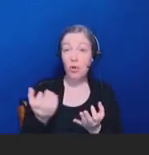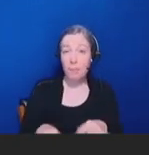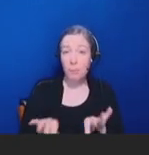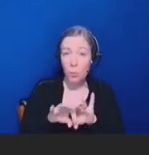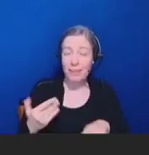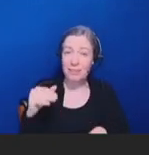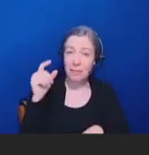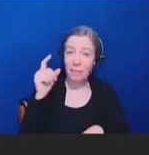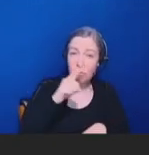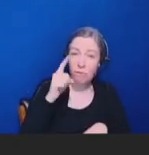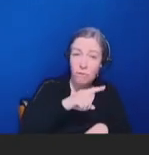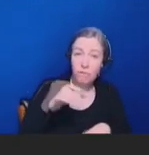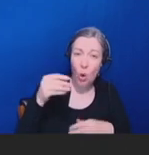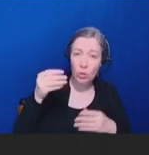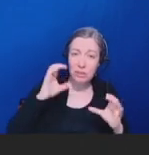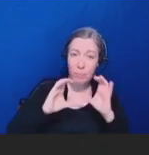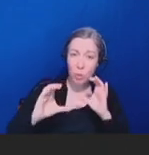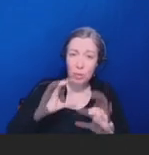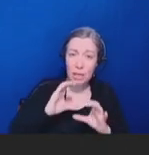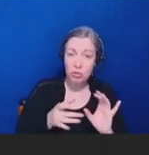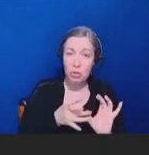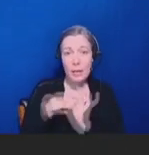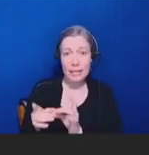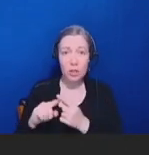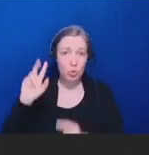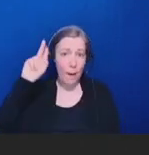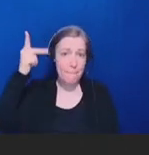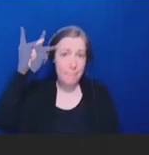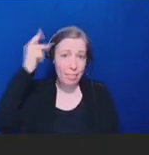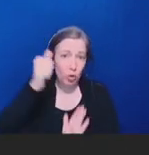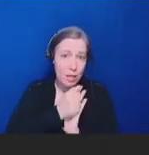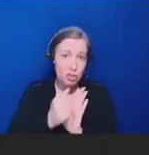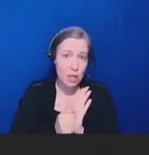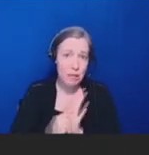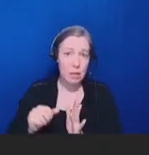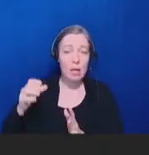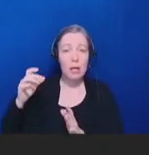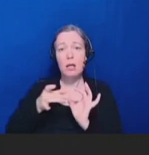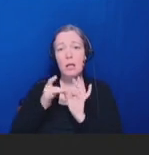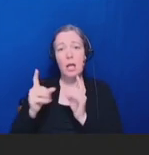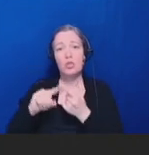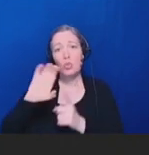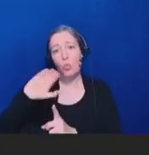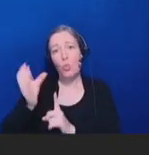often have a connection to a political agenda or a cultural identity, which may be tied